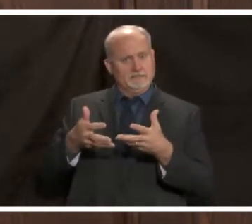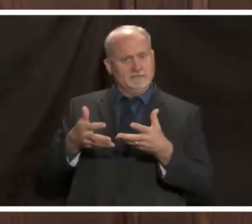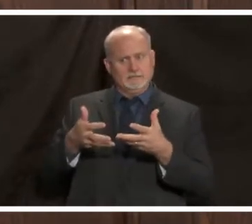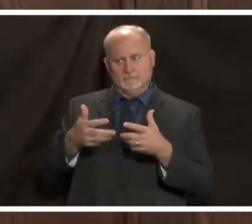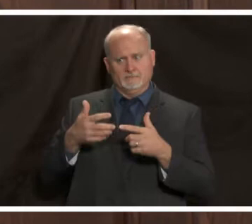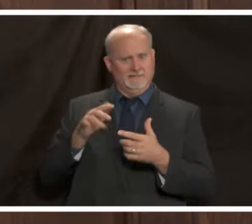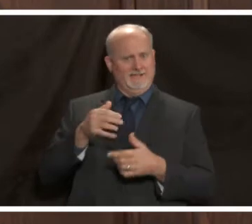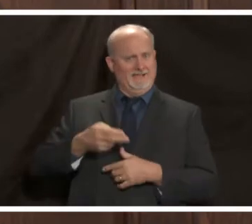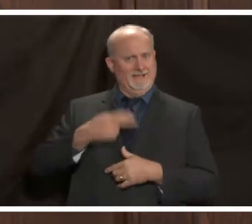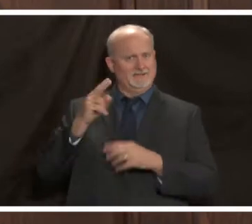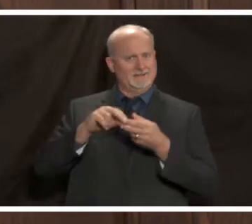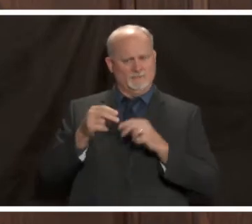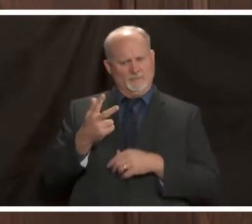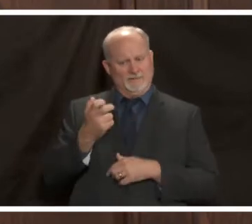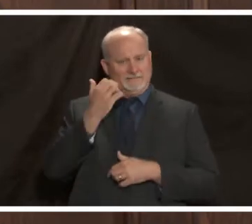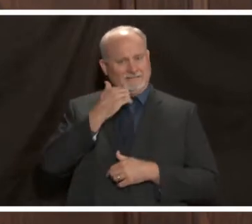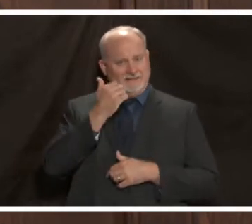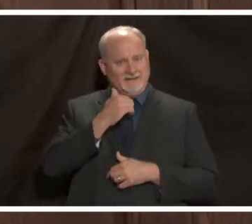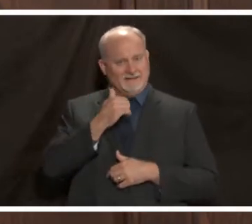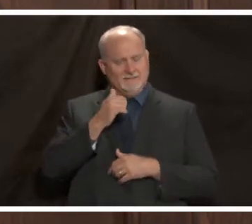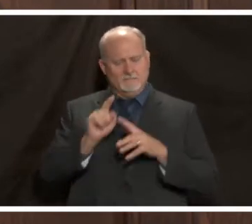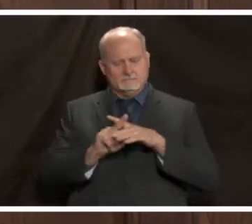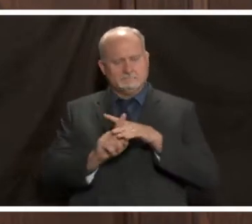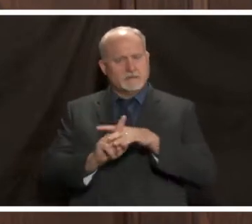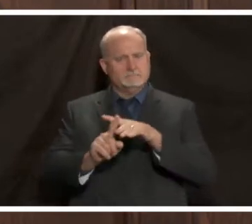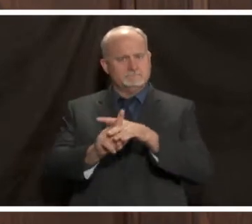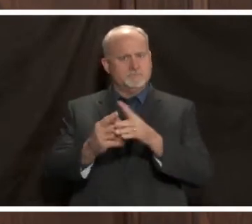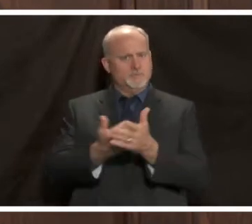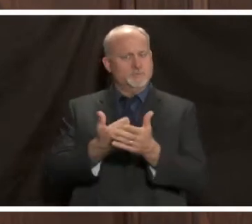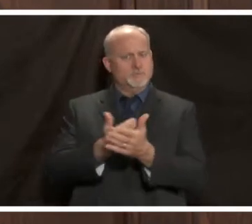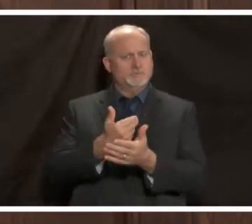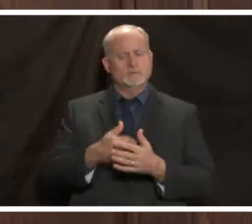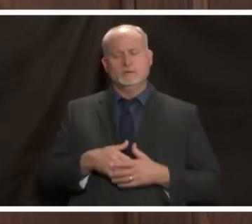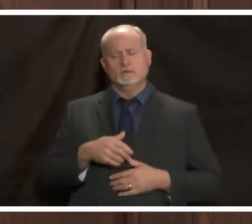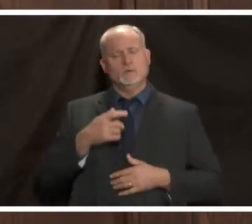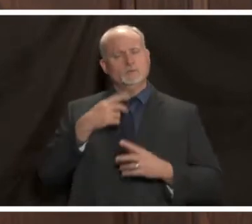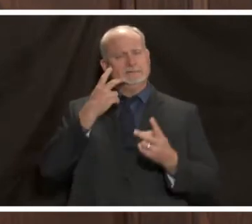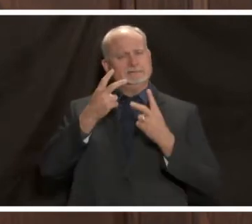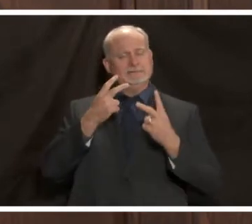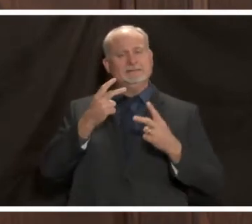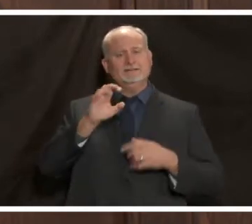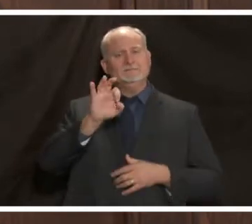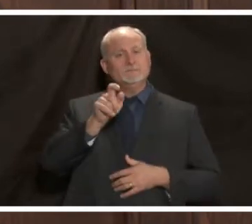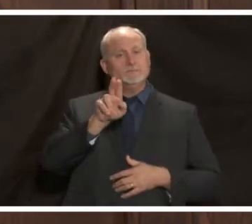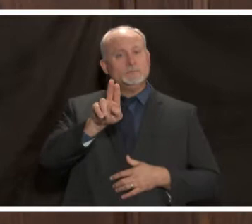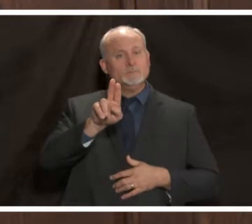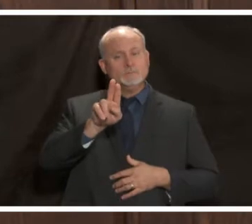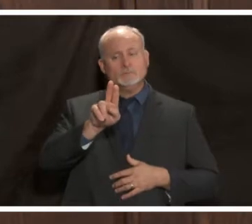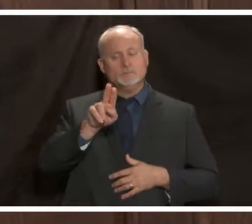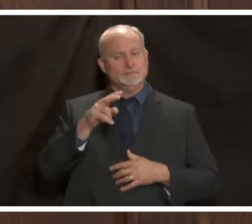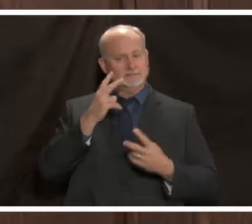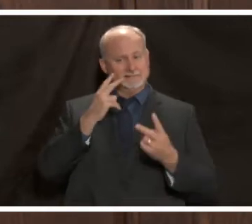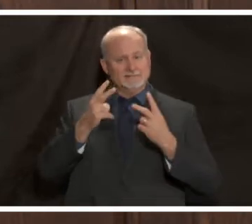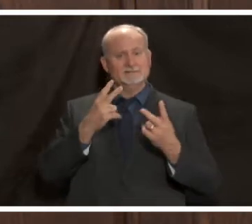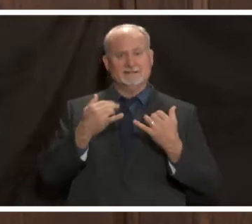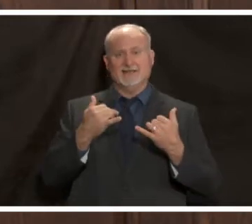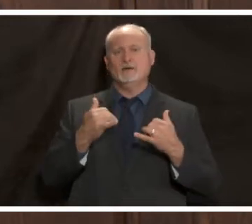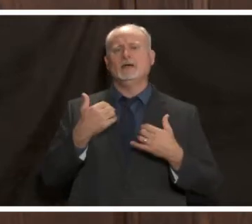an eye on influenza numbers so far we are having some cases of influenza or influenza like illness